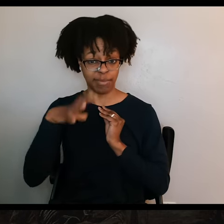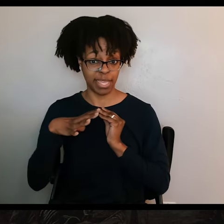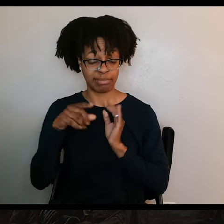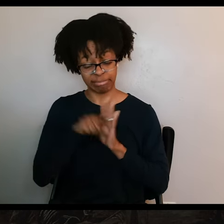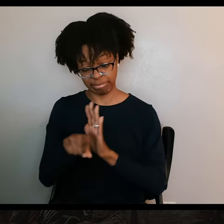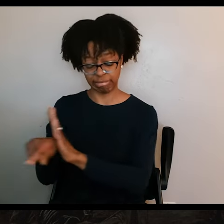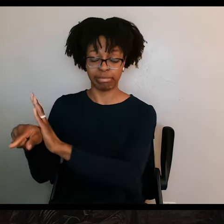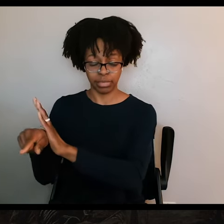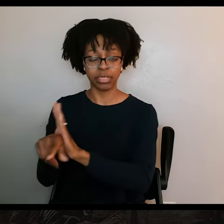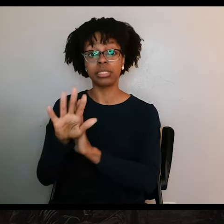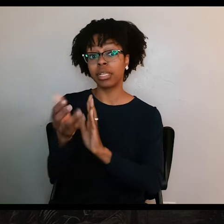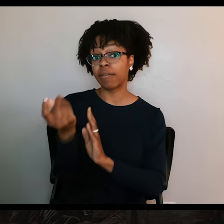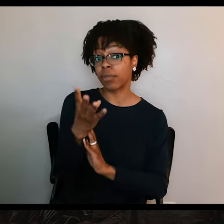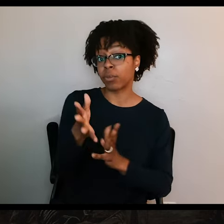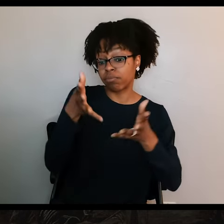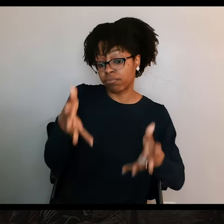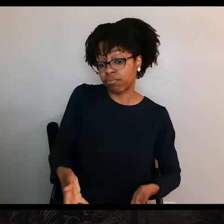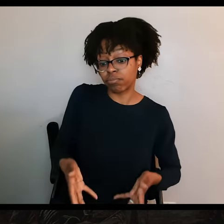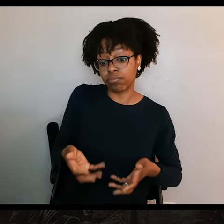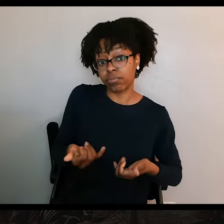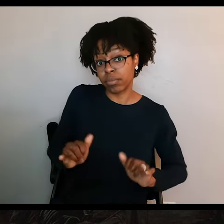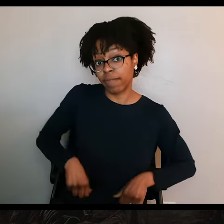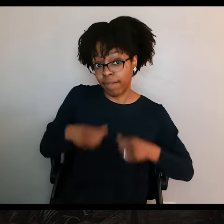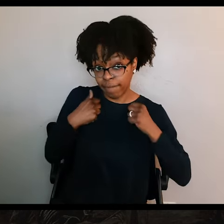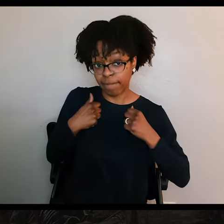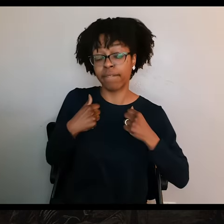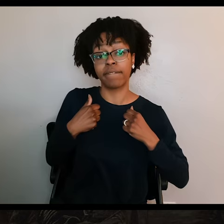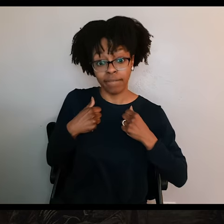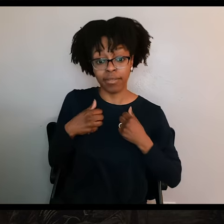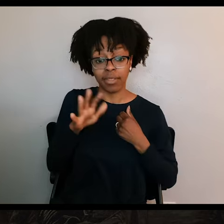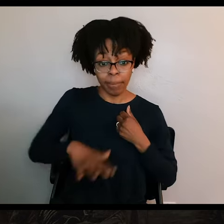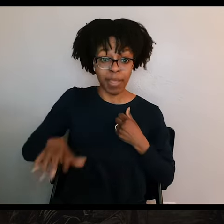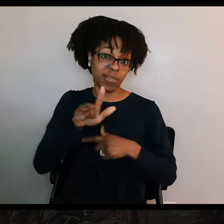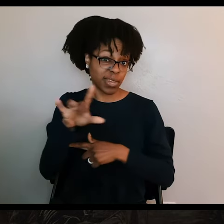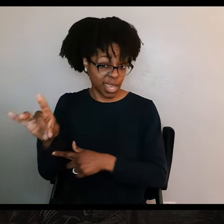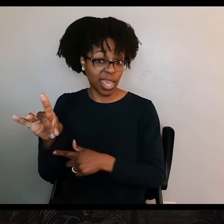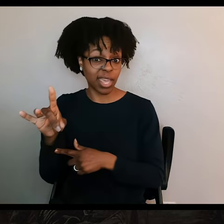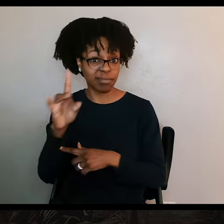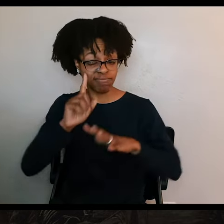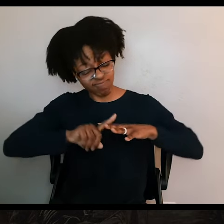There were a few survivors. Miraculously, 28 men actually managed to escape the firing squads and then got away